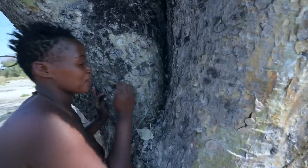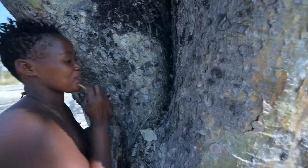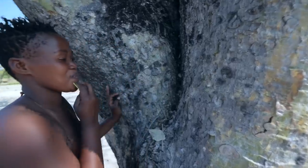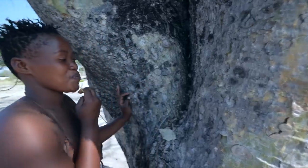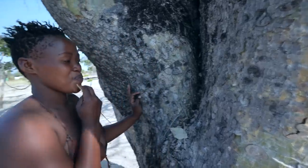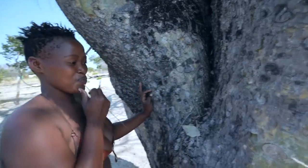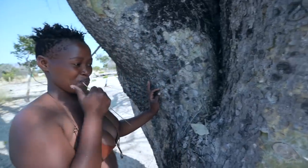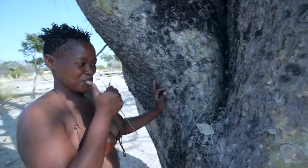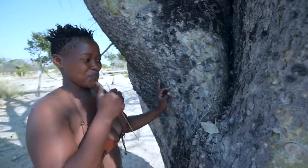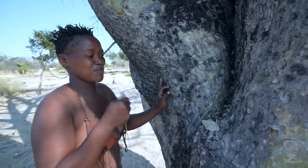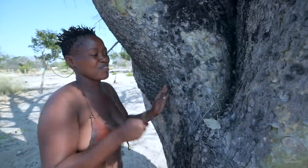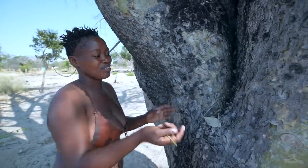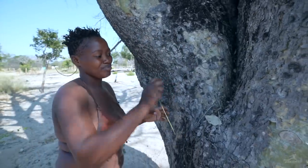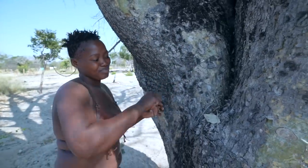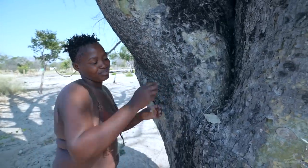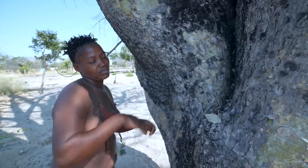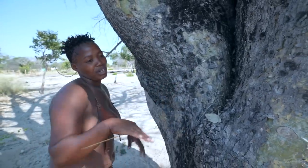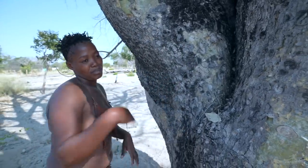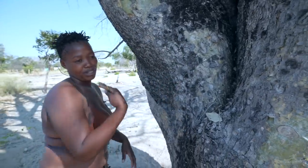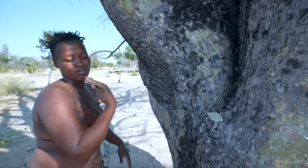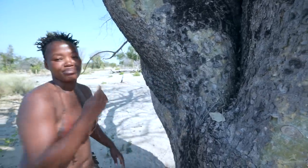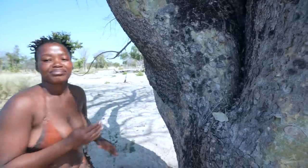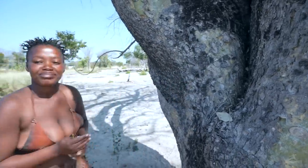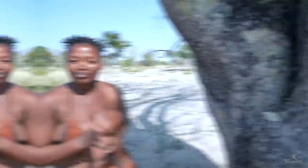Tastes nice, and we’ll gather more to bring back.